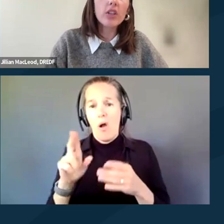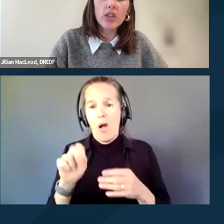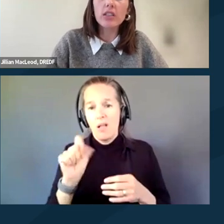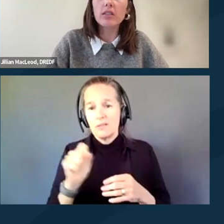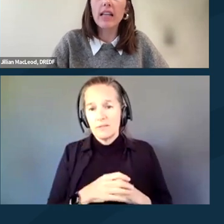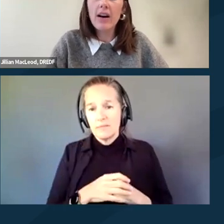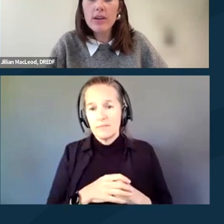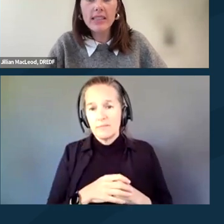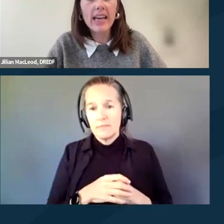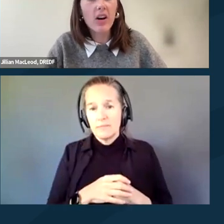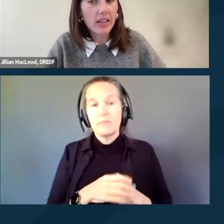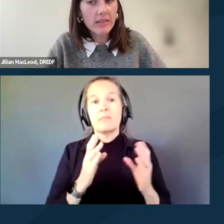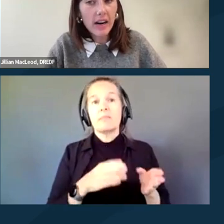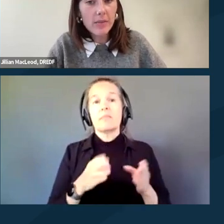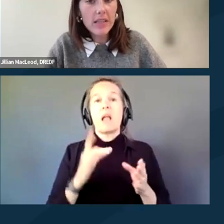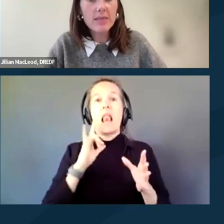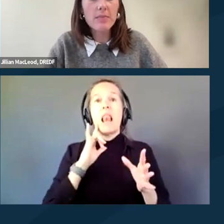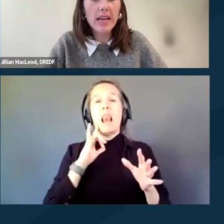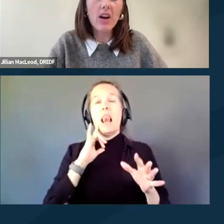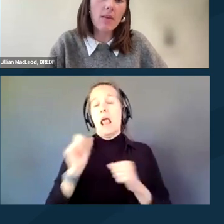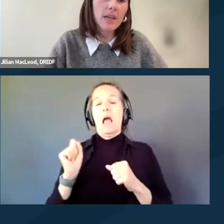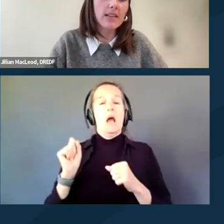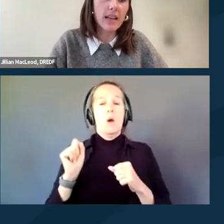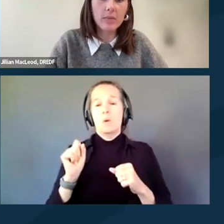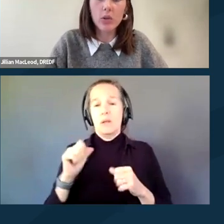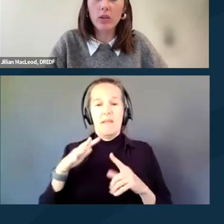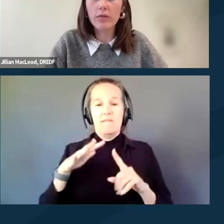Further, loud and chaotic environments may not be accessible